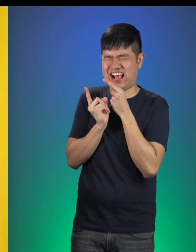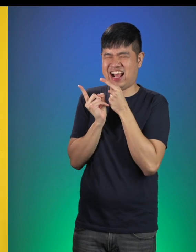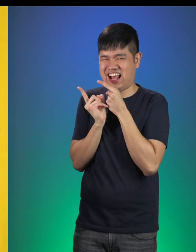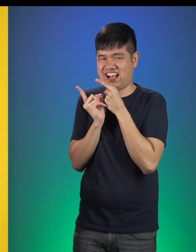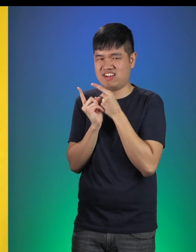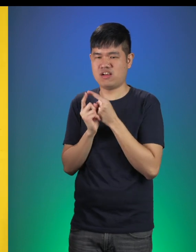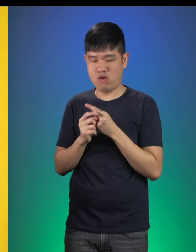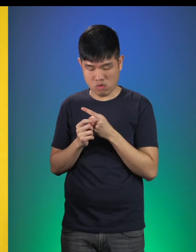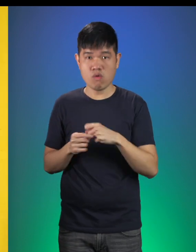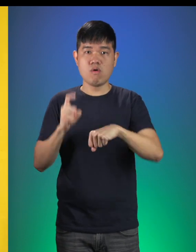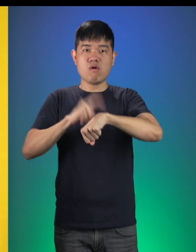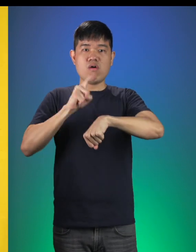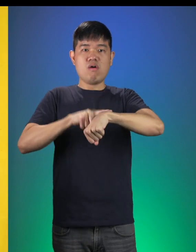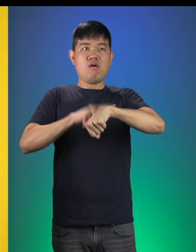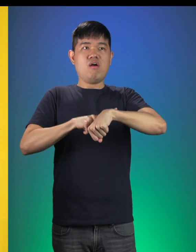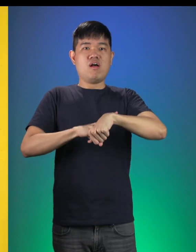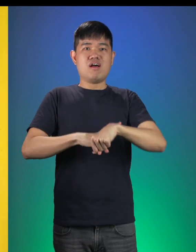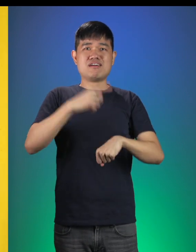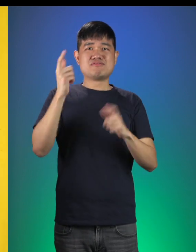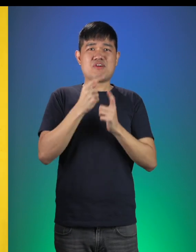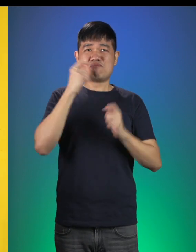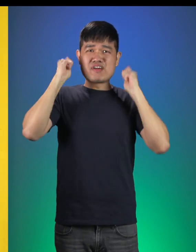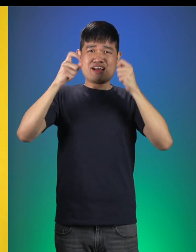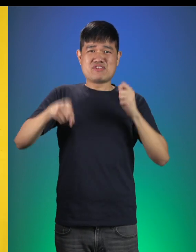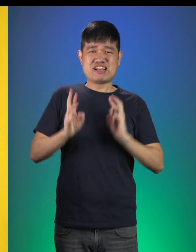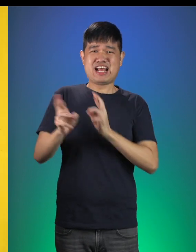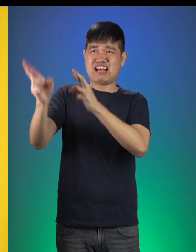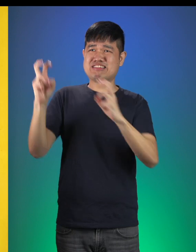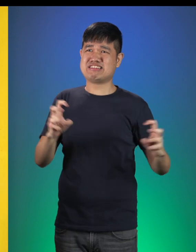But look at the time! Little Red needed to make her way quickly to the Castle.